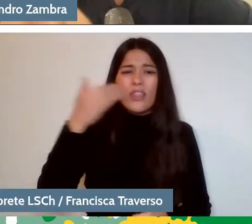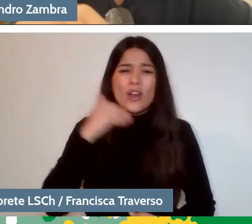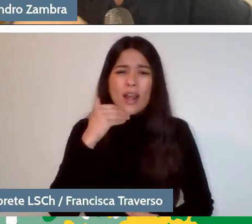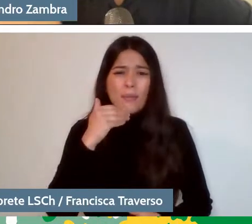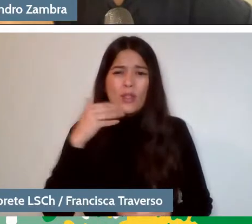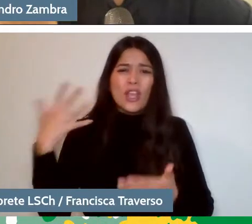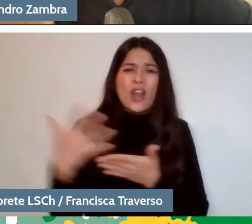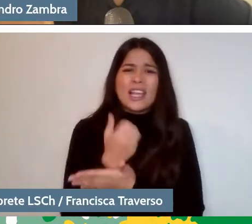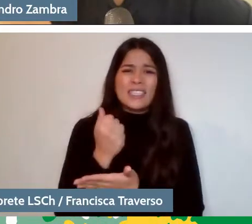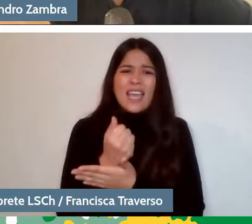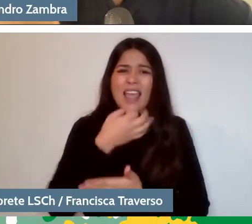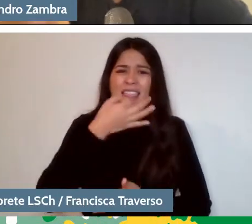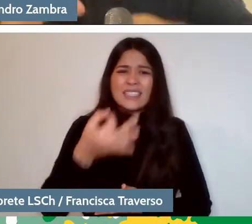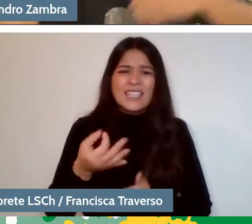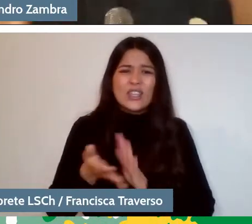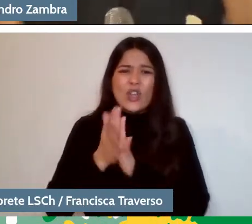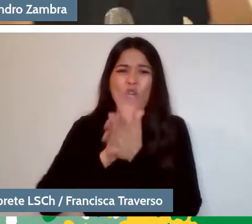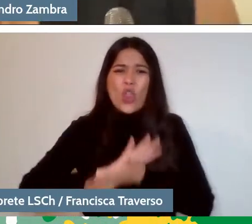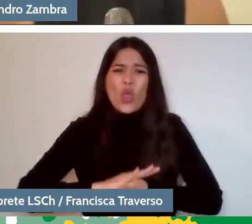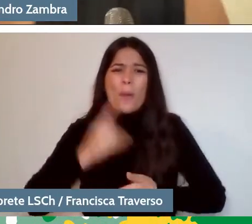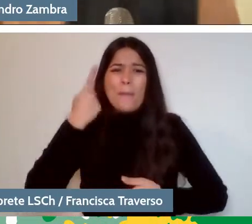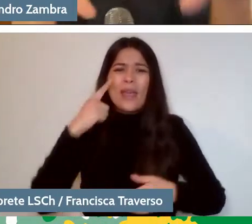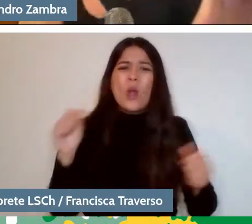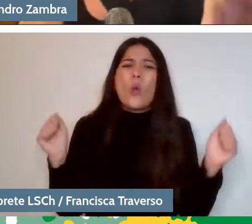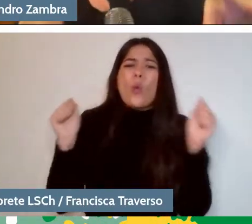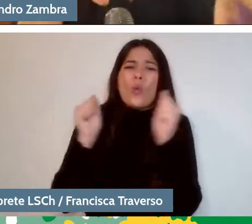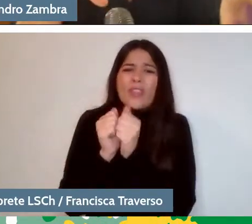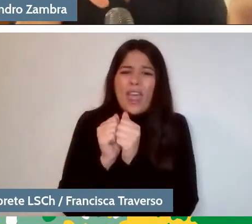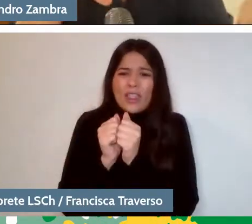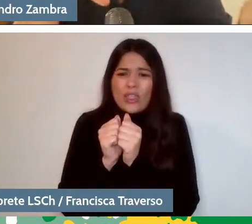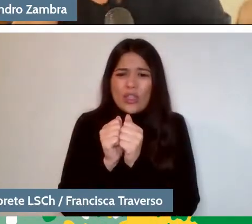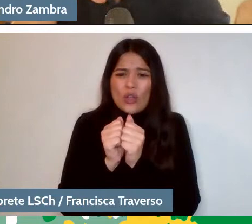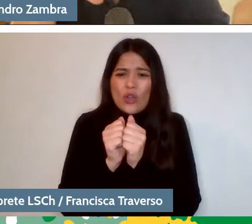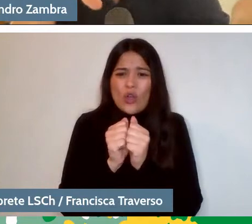but putting the writing together with reading,